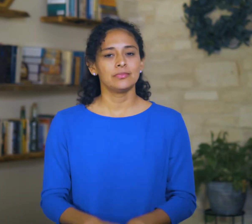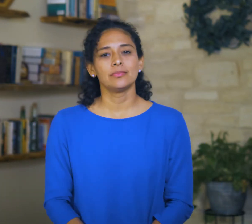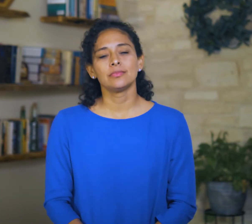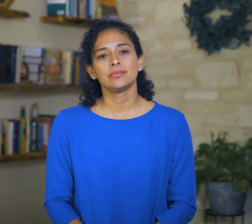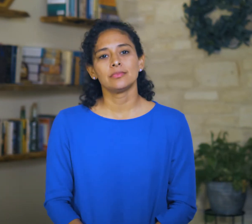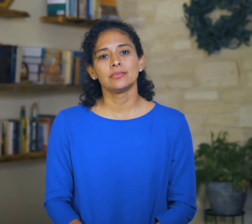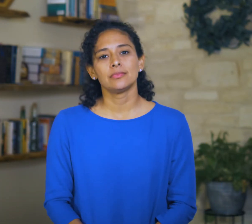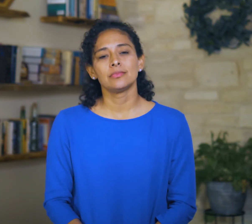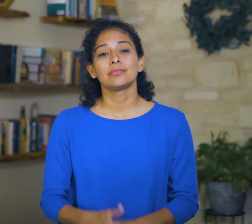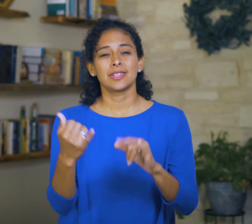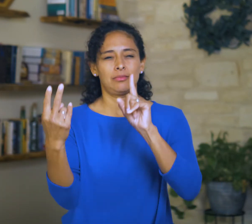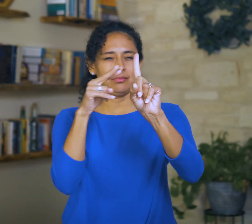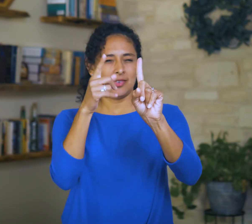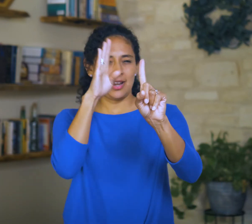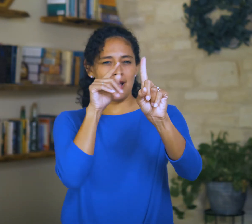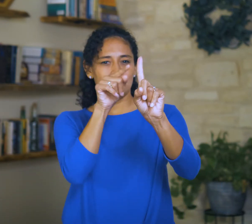The God Shot: